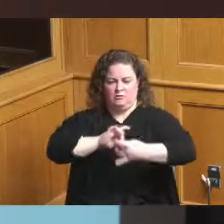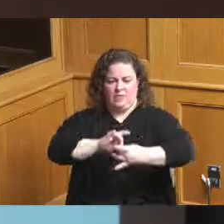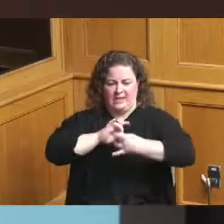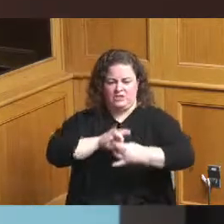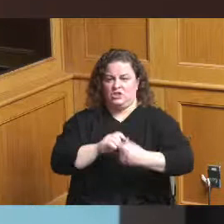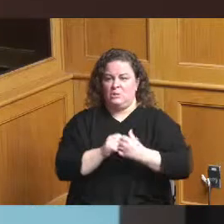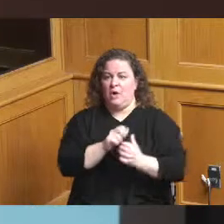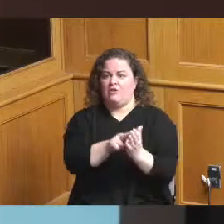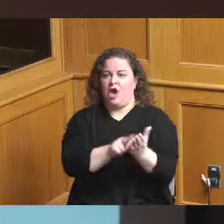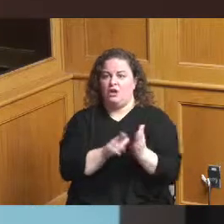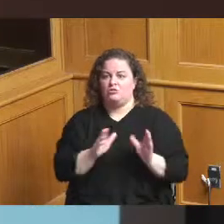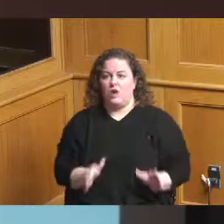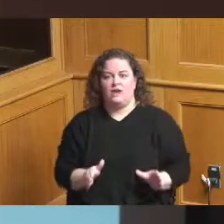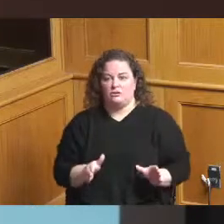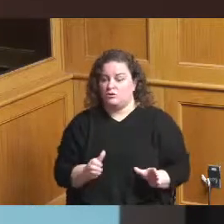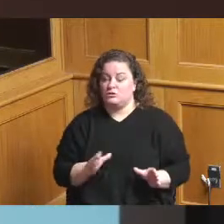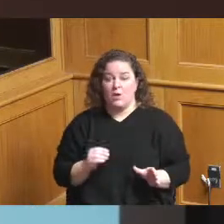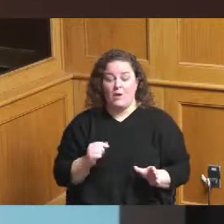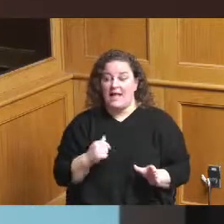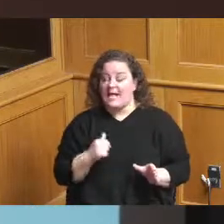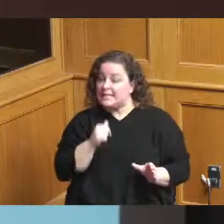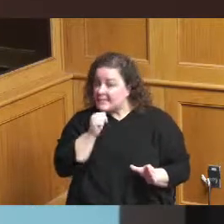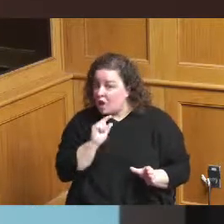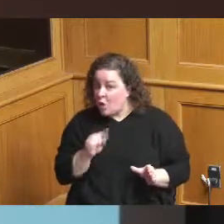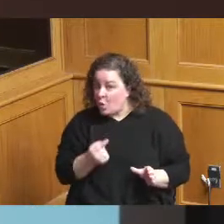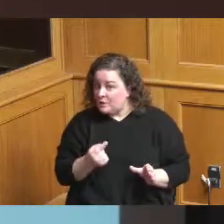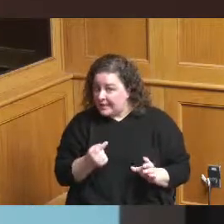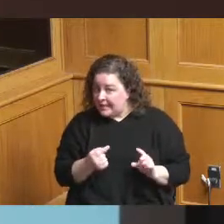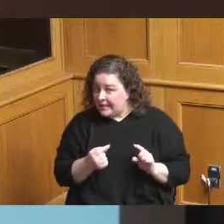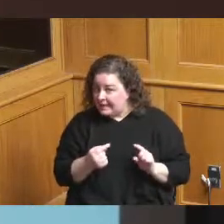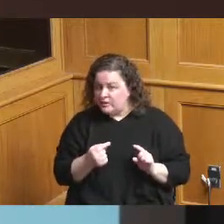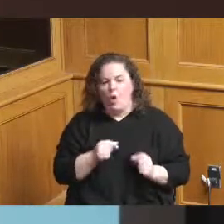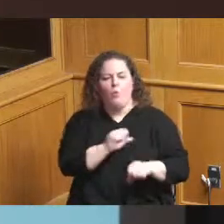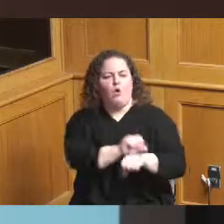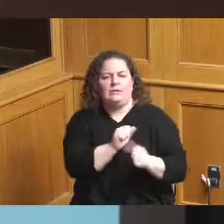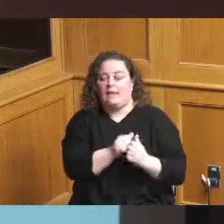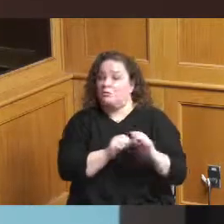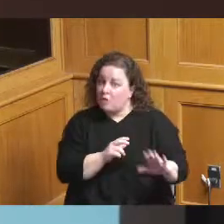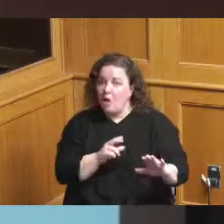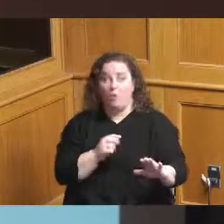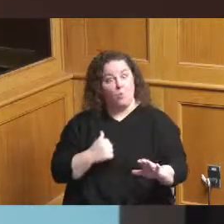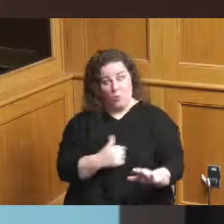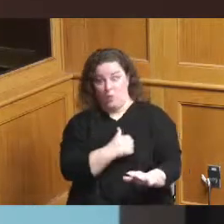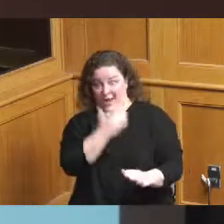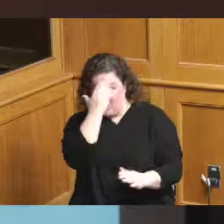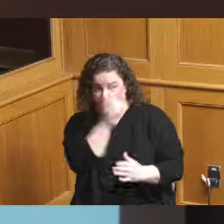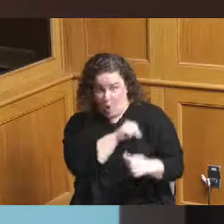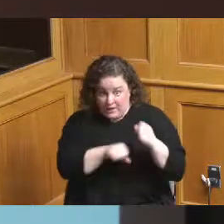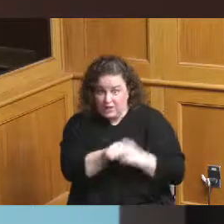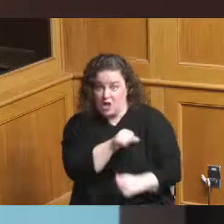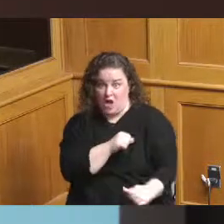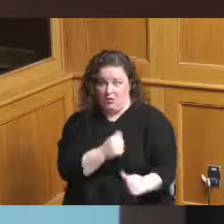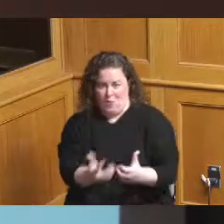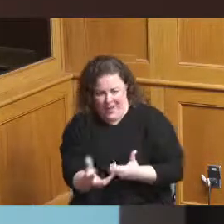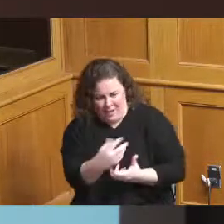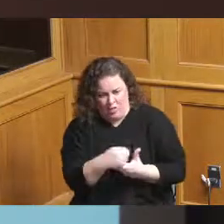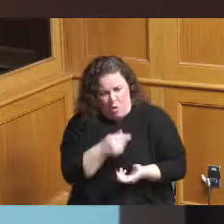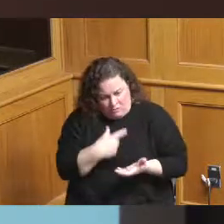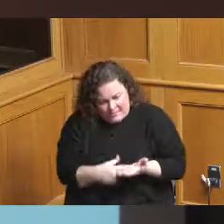it's not just that we have folks on our jobs we know those folks we have regular conversations with them we include them in the process we're talking to them even when we don't have a project